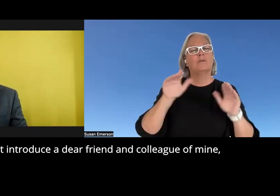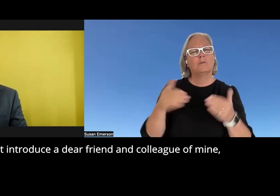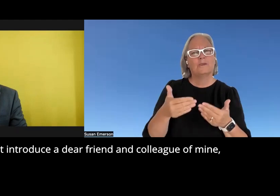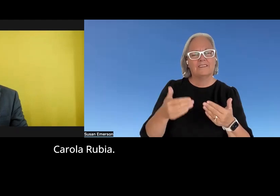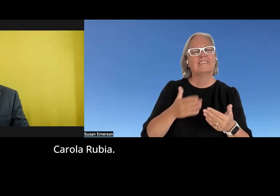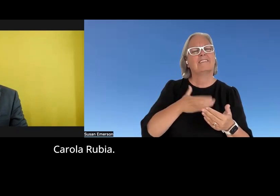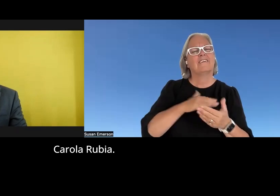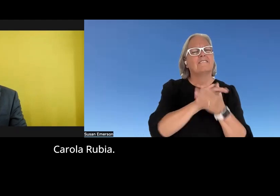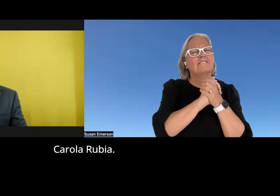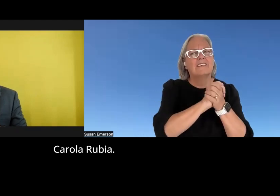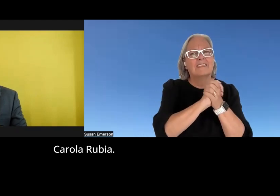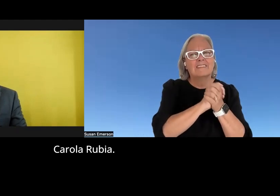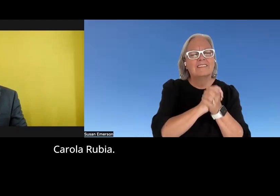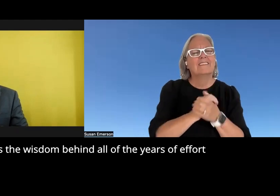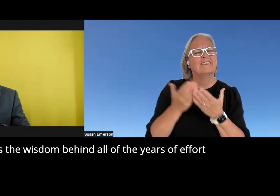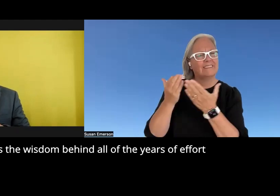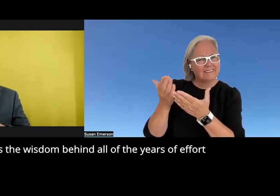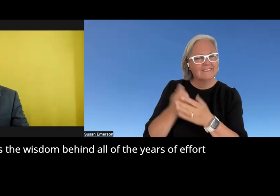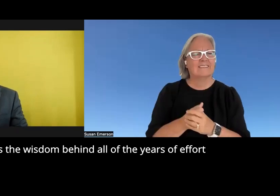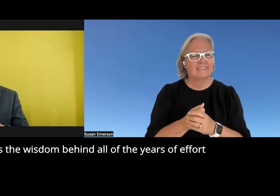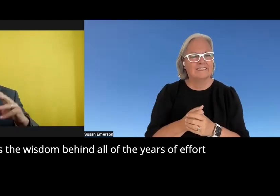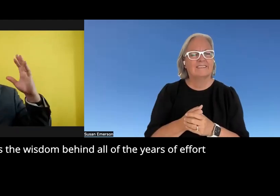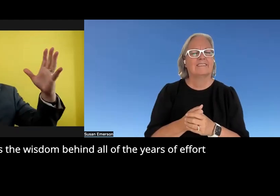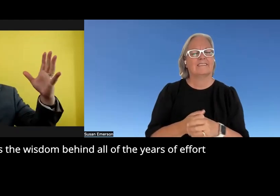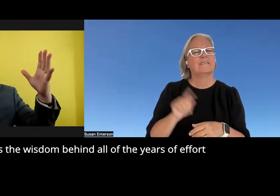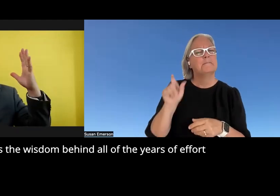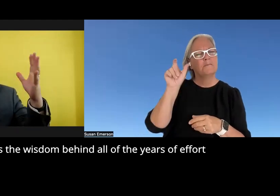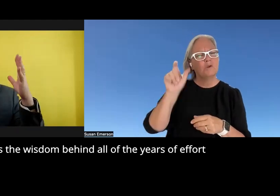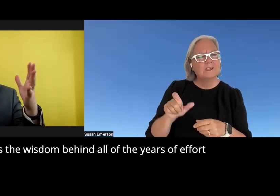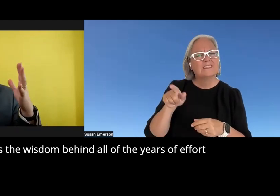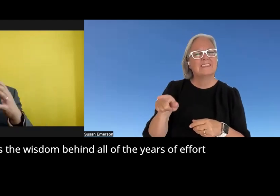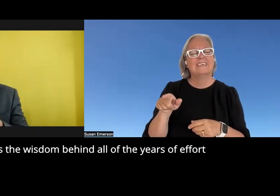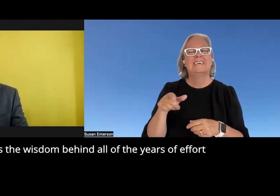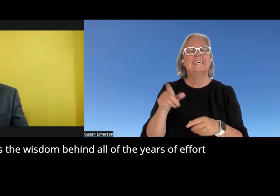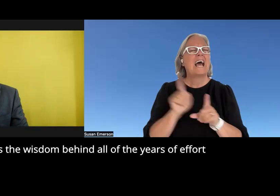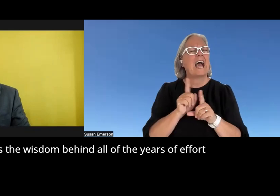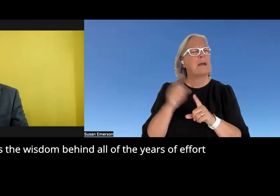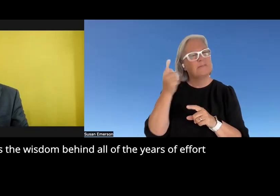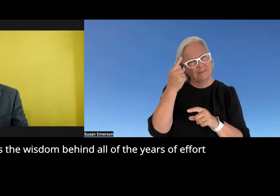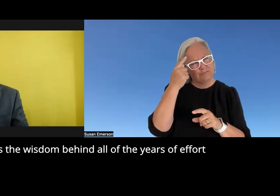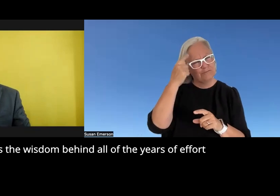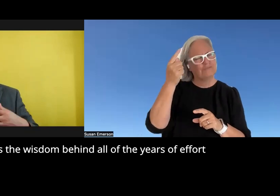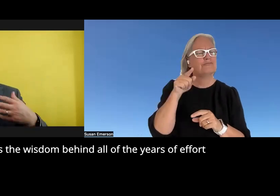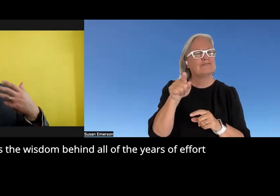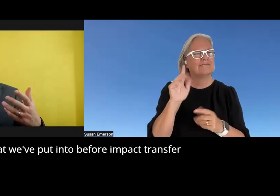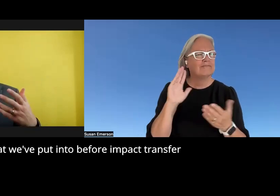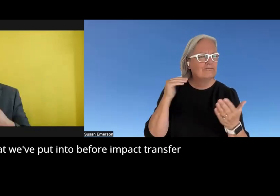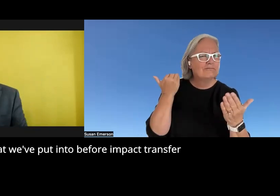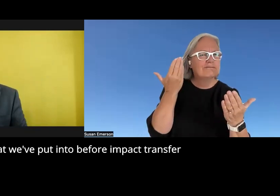of mine Carola Rubia is the wisdom behind all of the years of effort that we've